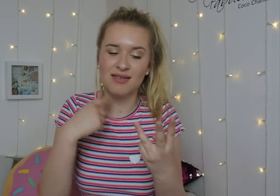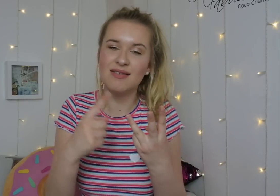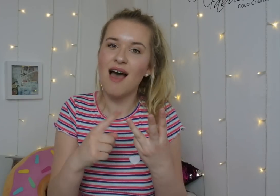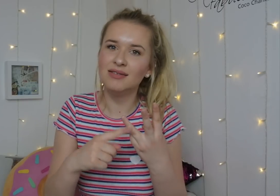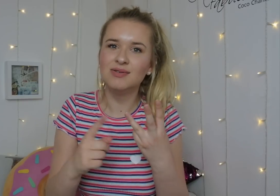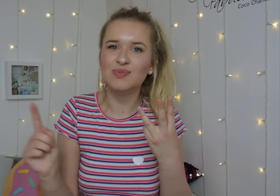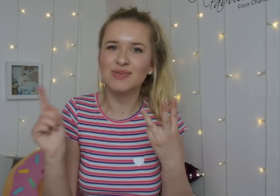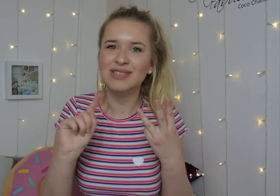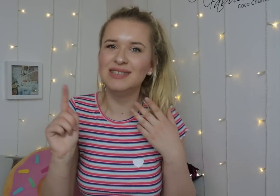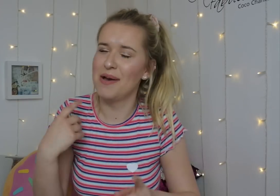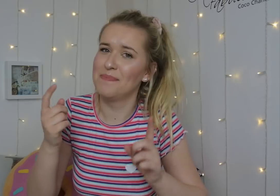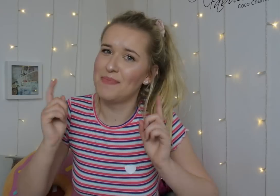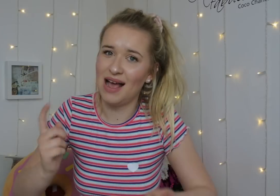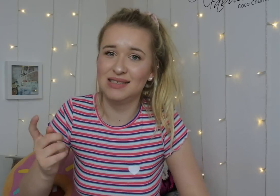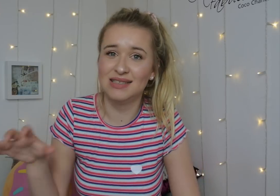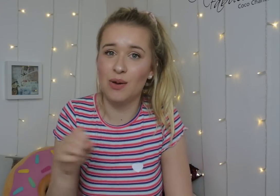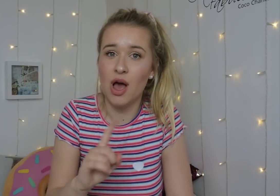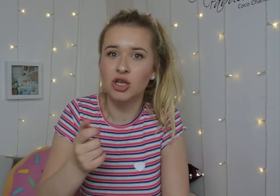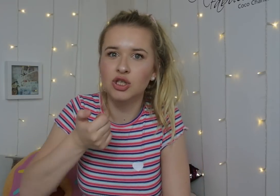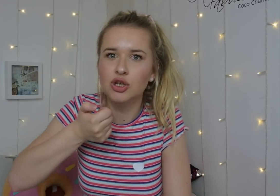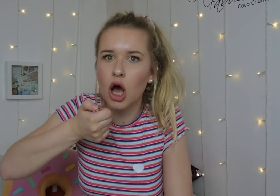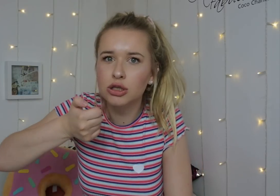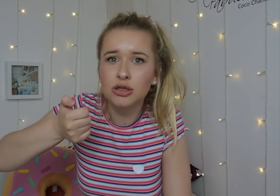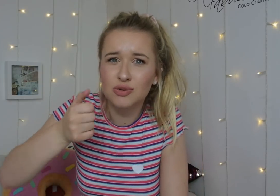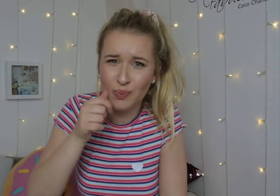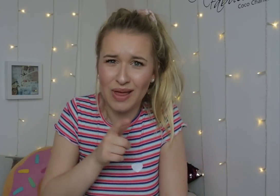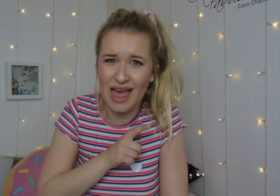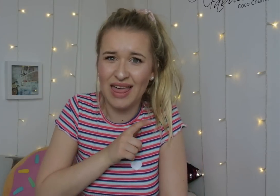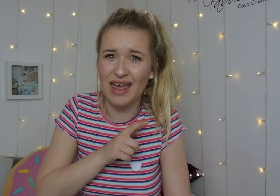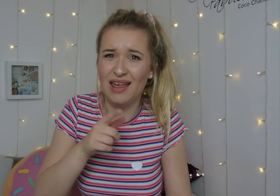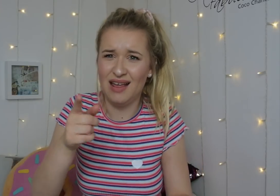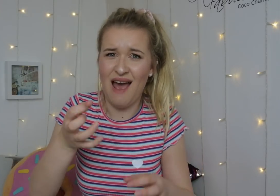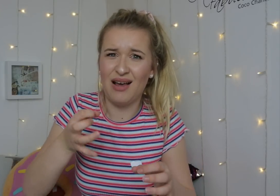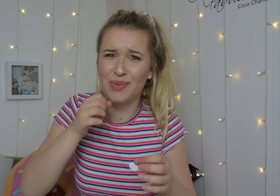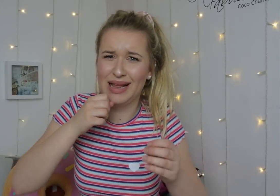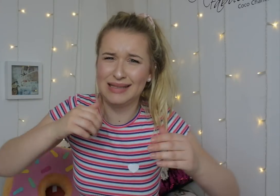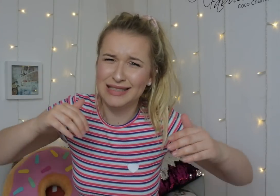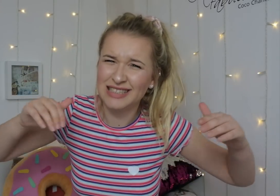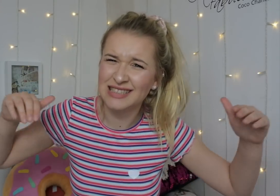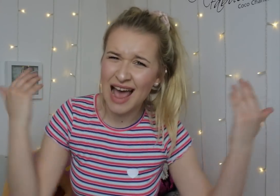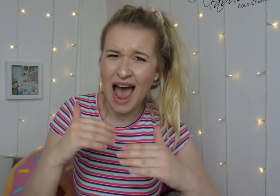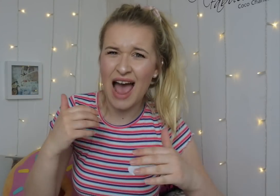The last thing is a torch because the island will be so dark,